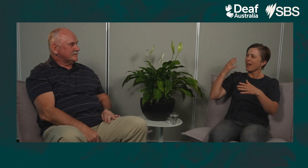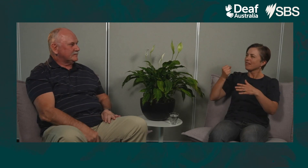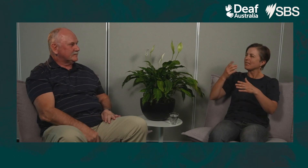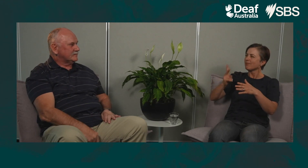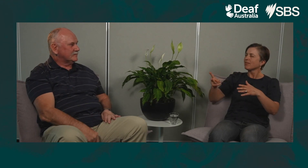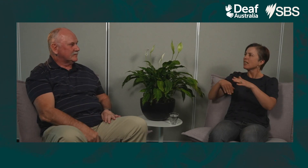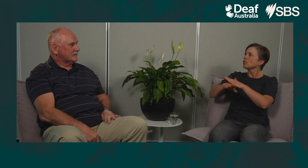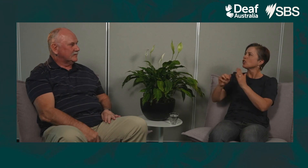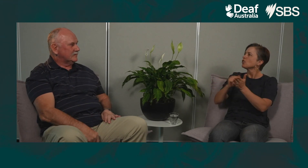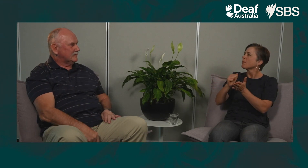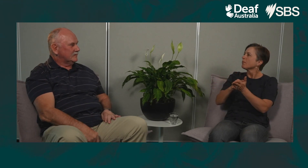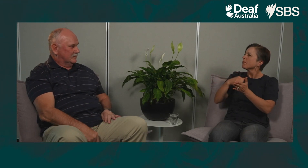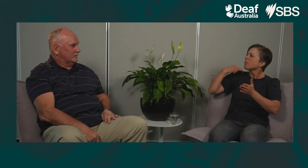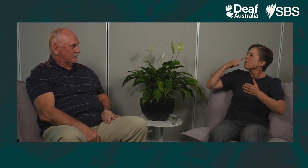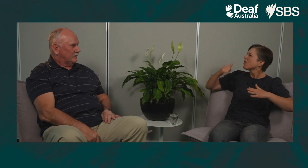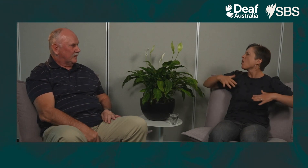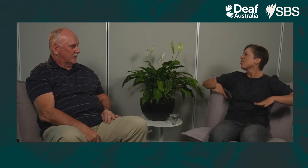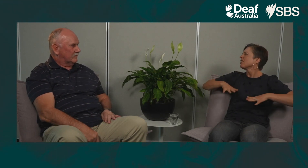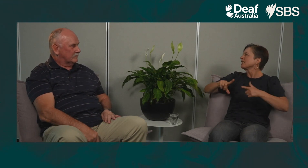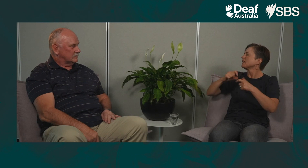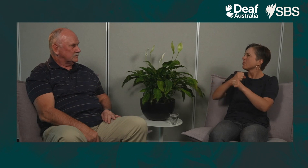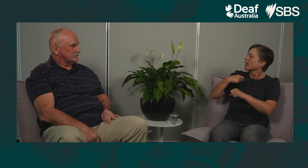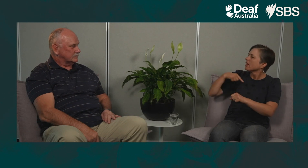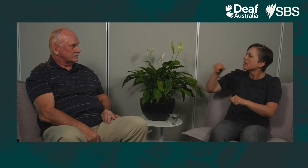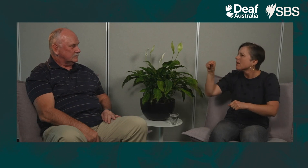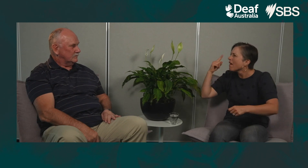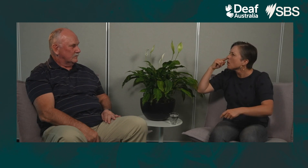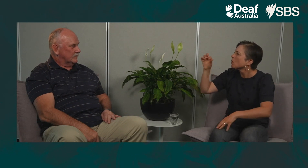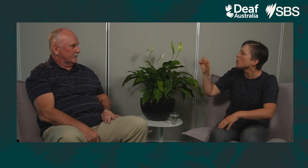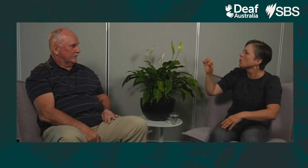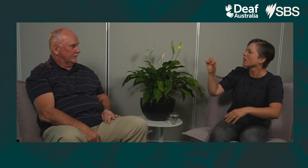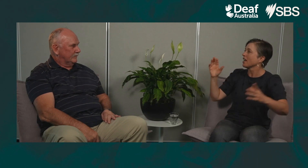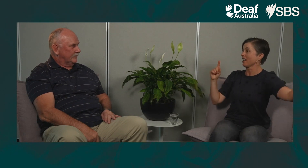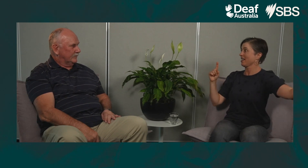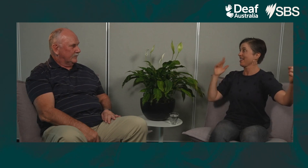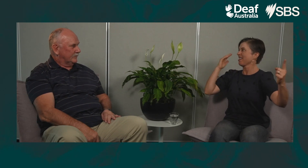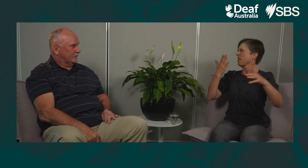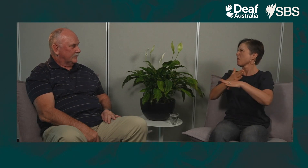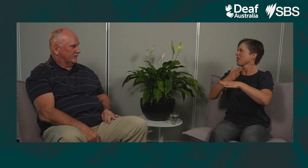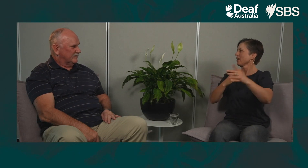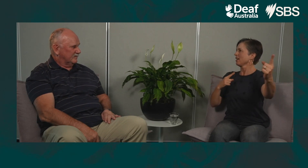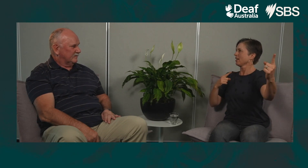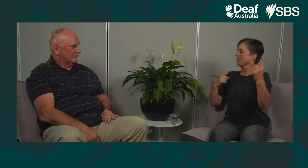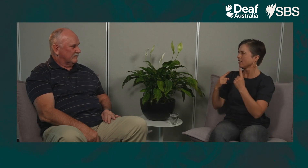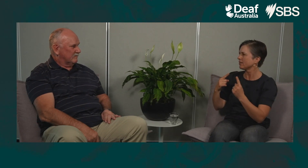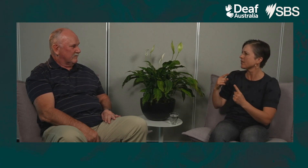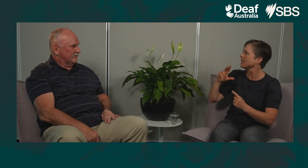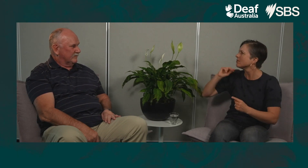Oh it happens in shops. Clothing stores where I am browsing, looking at clothes, and the shop assistant comes up behind me